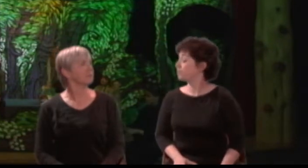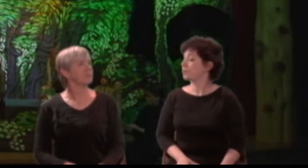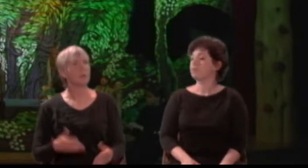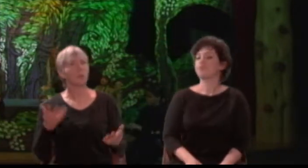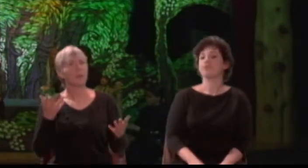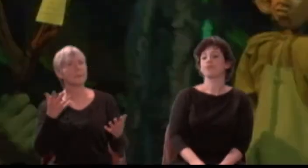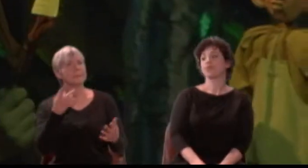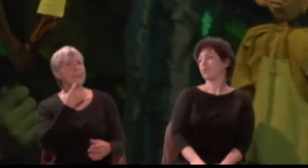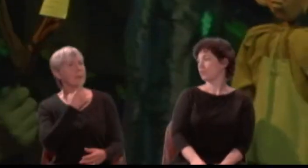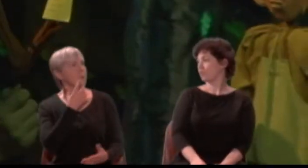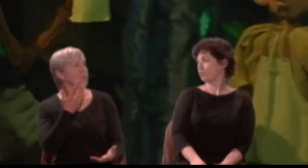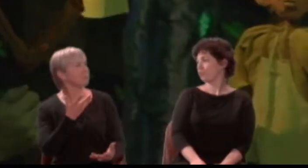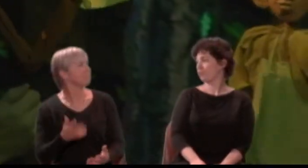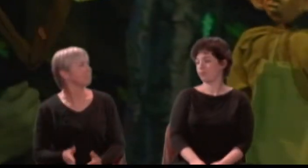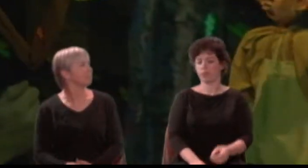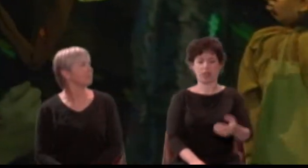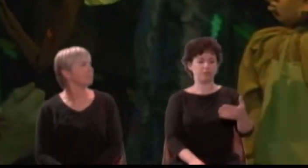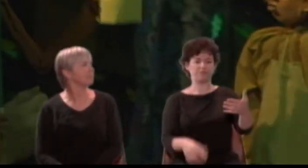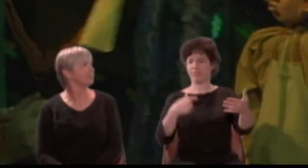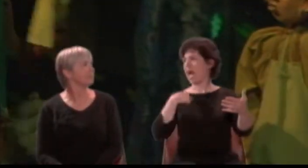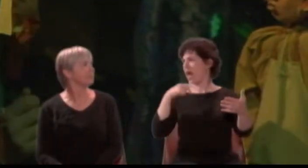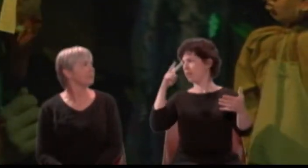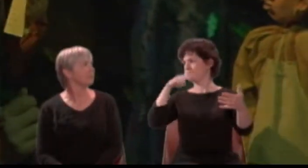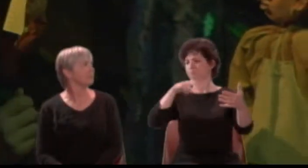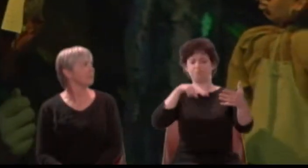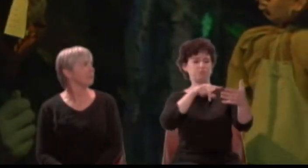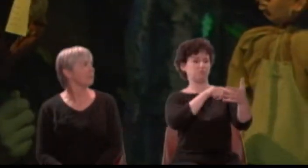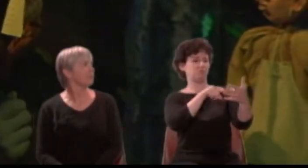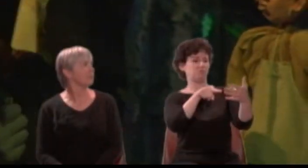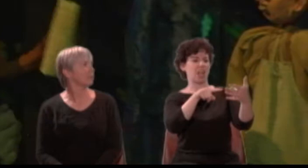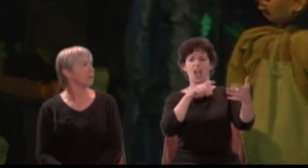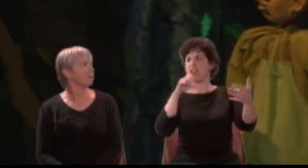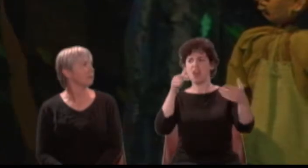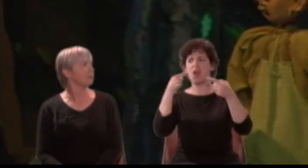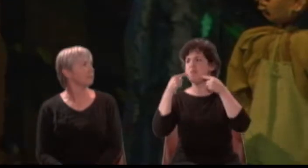Bottom: There are things in this comedy of Pyramus and Thisby that will never please.